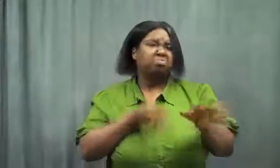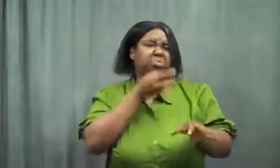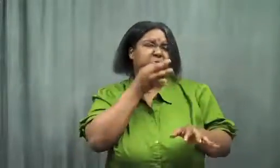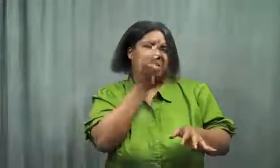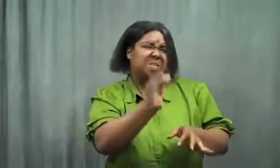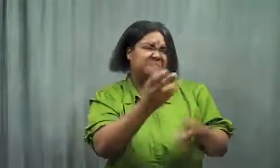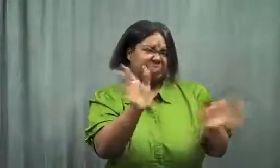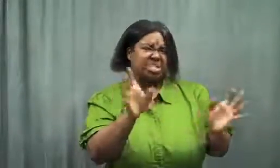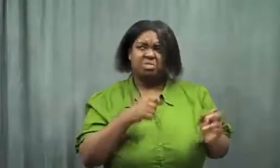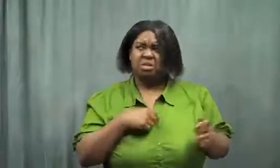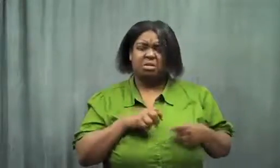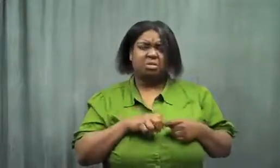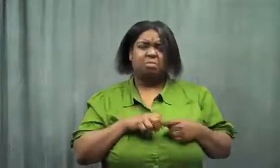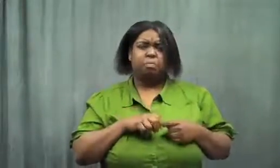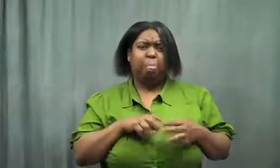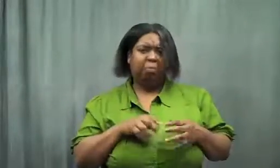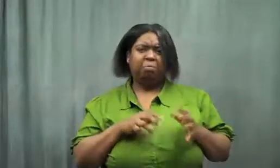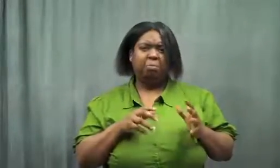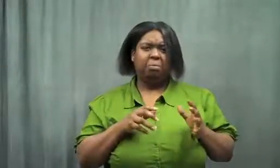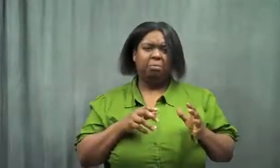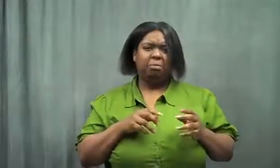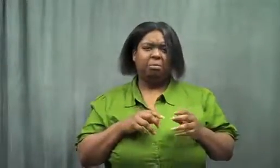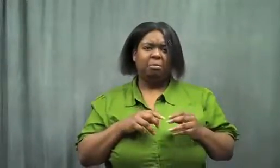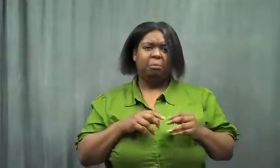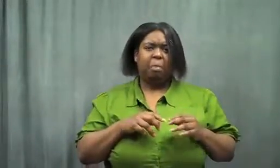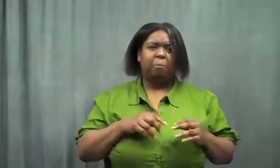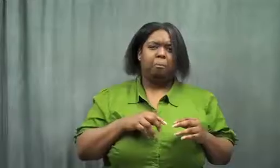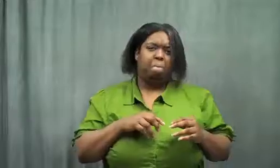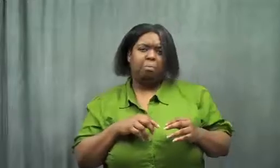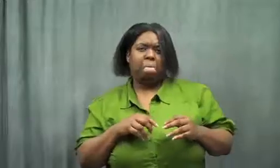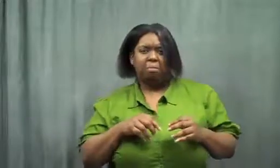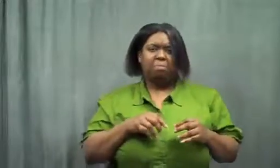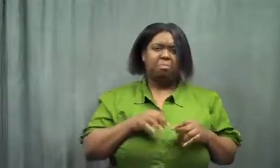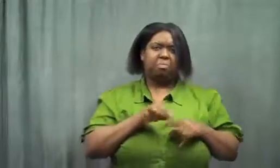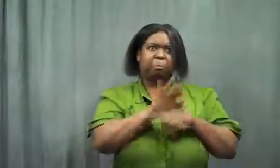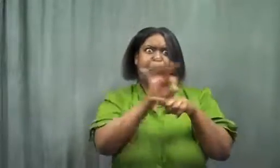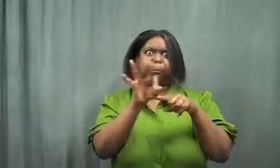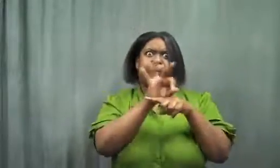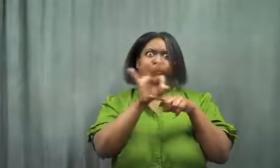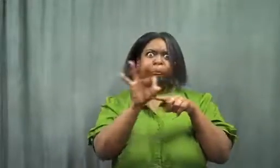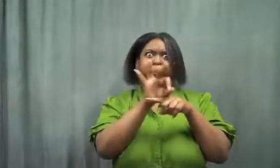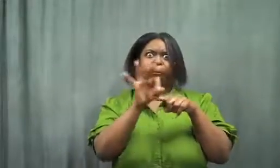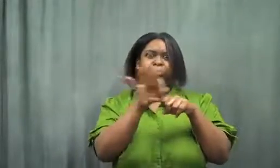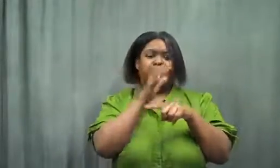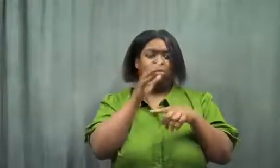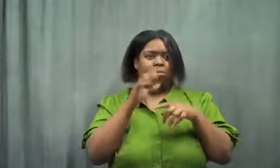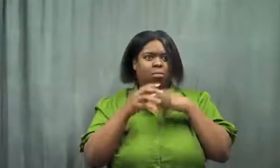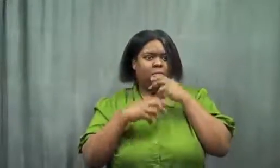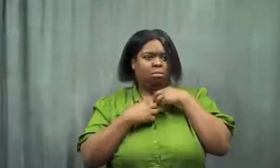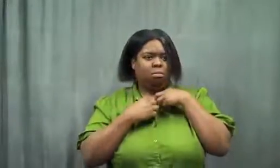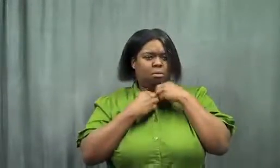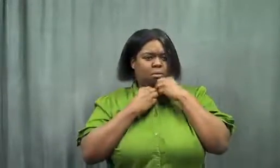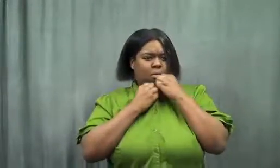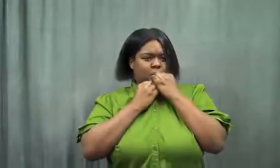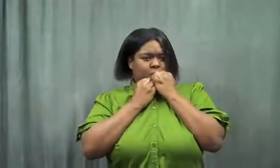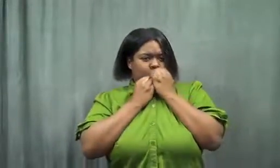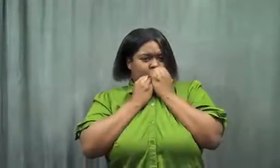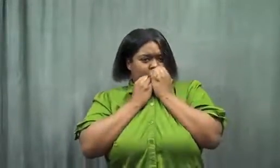She said you're about done. I farted some more. My mother covered her nose.